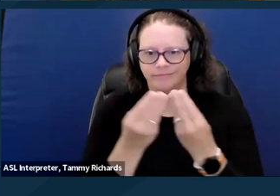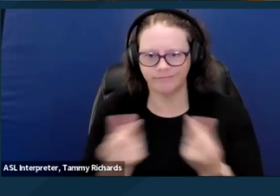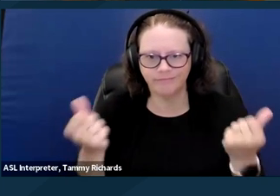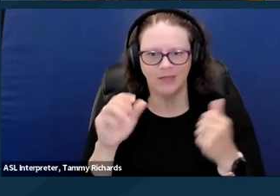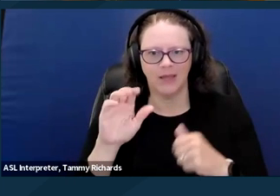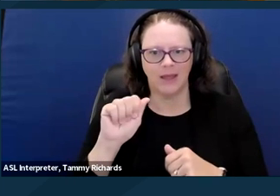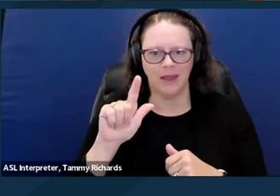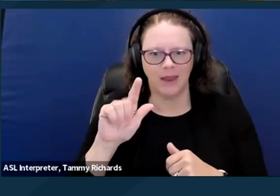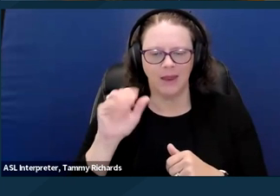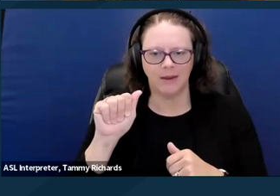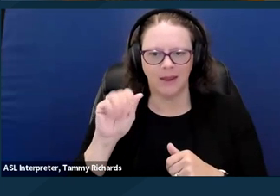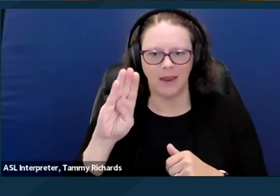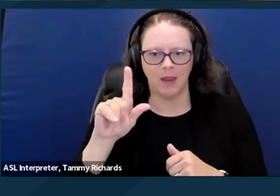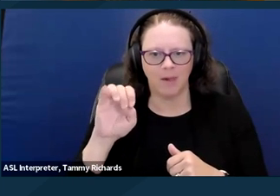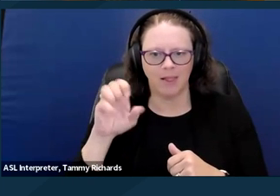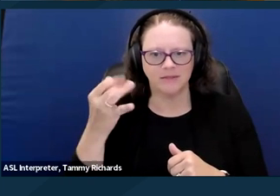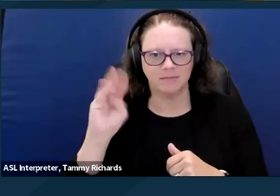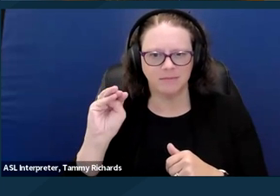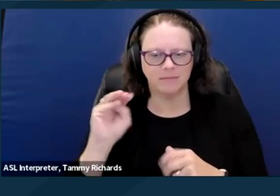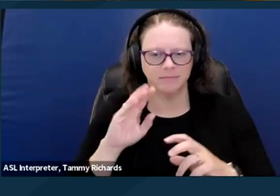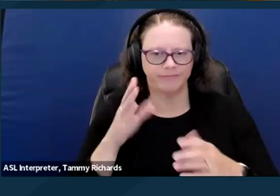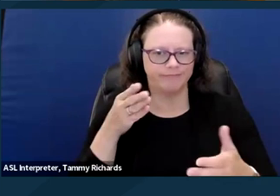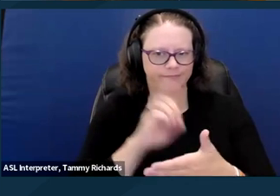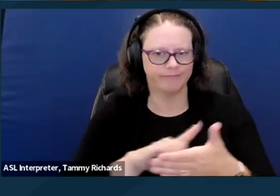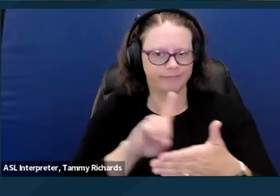This in term means a conscious recognition